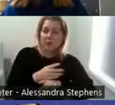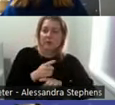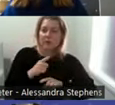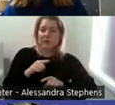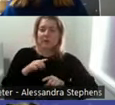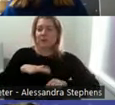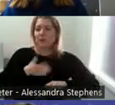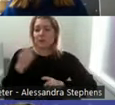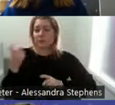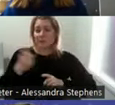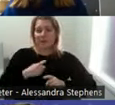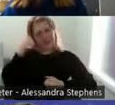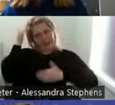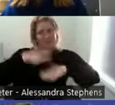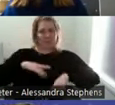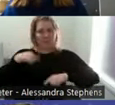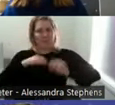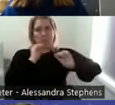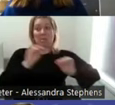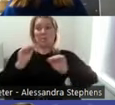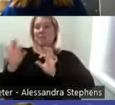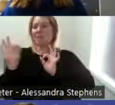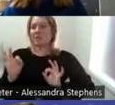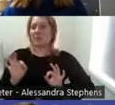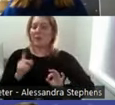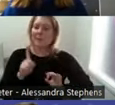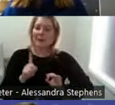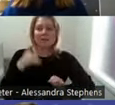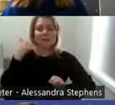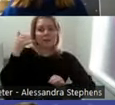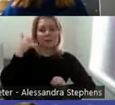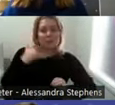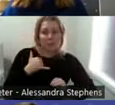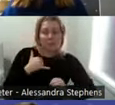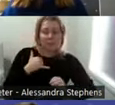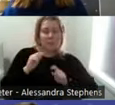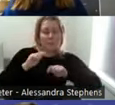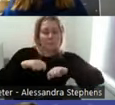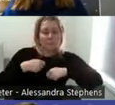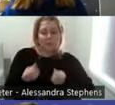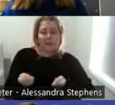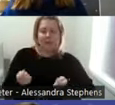actually telehealth has provided great mentoring and opportunities of working alongside other